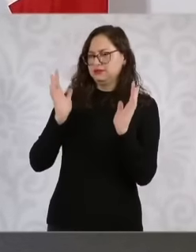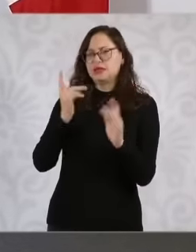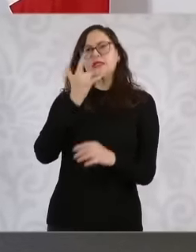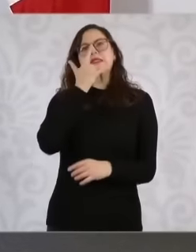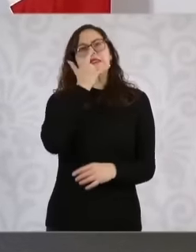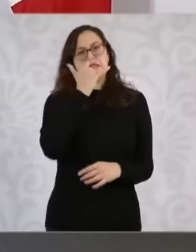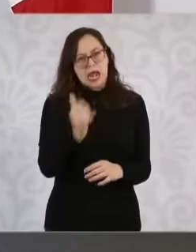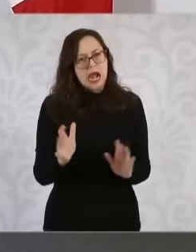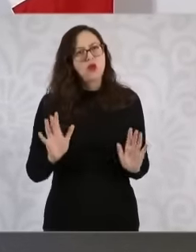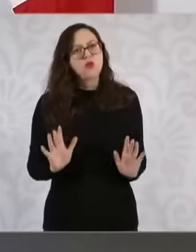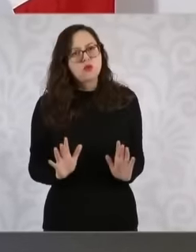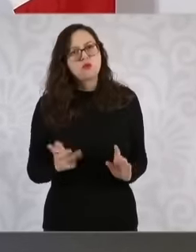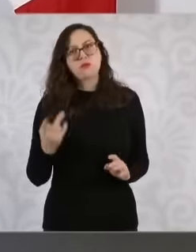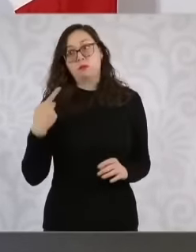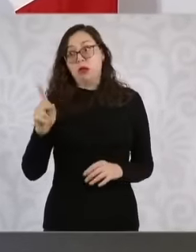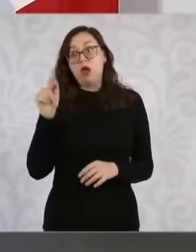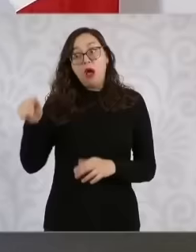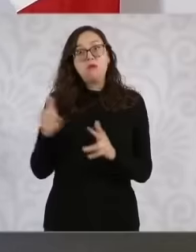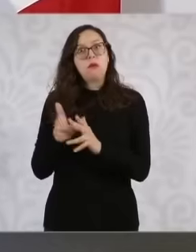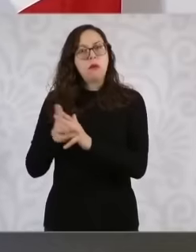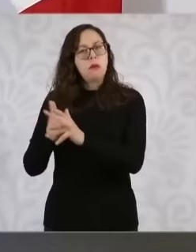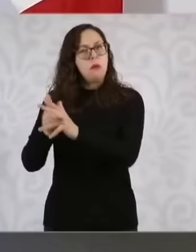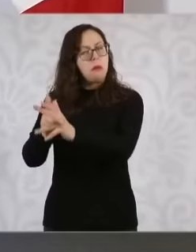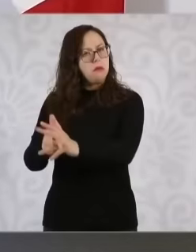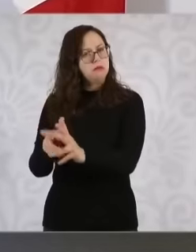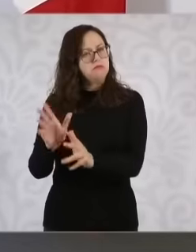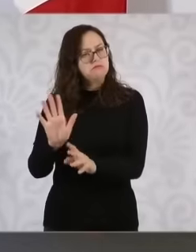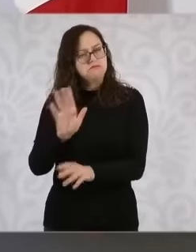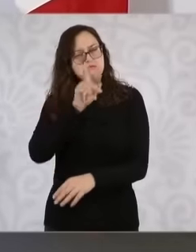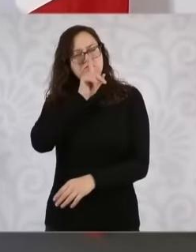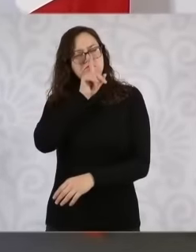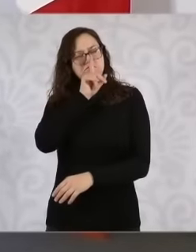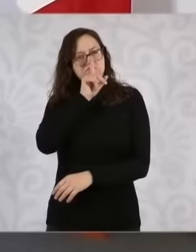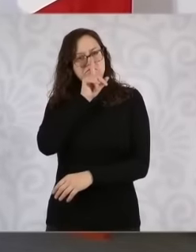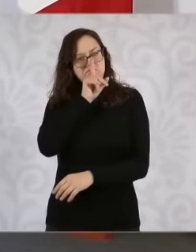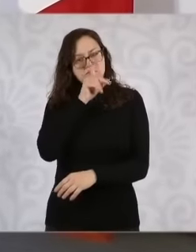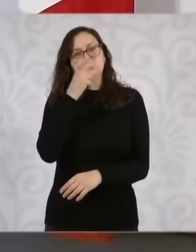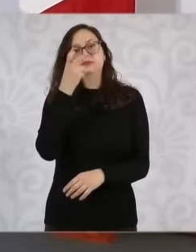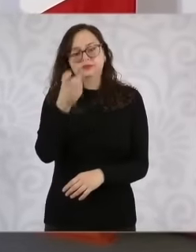of the Navy is working, precisely one of the proposals that we are going to make tomorrow, which I did in the